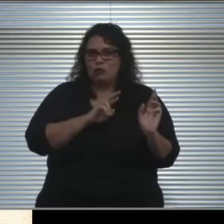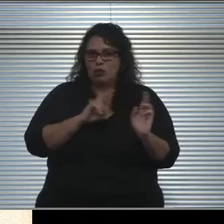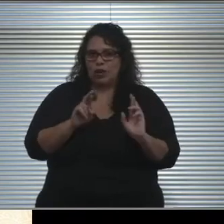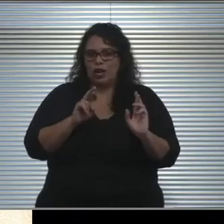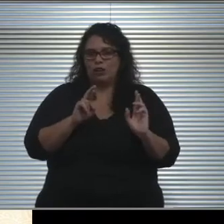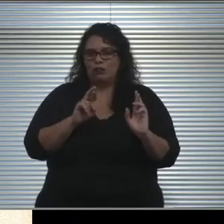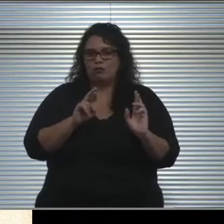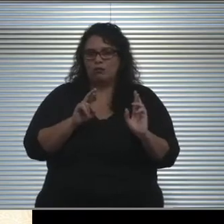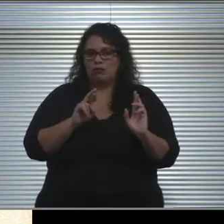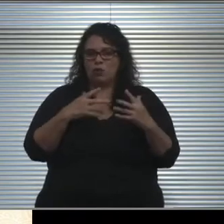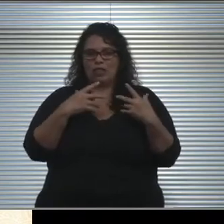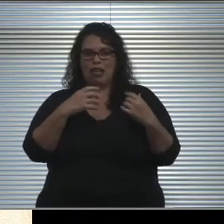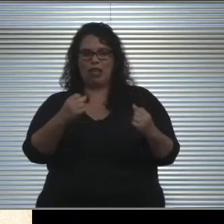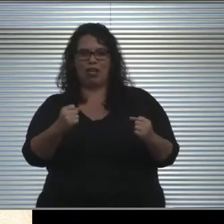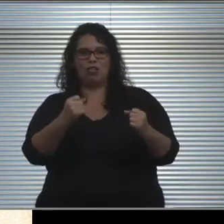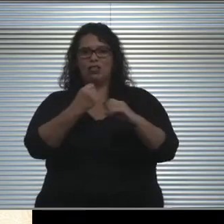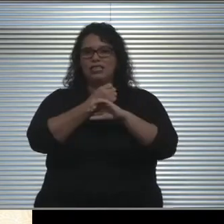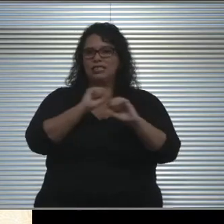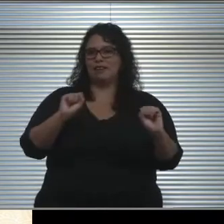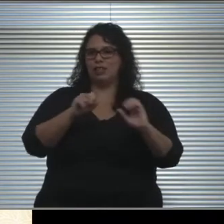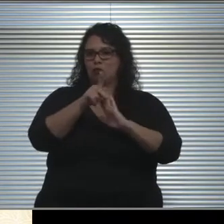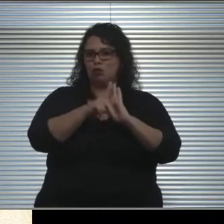with the health and safety protocols that are required.